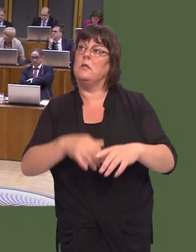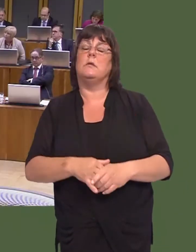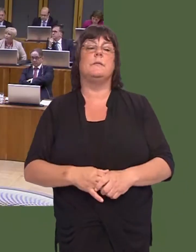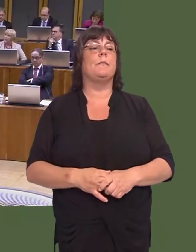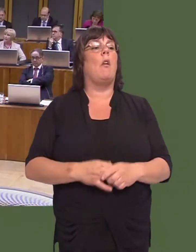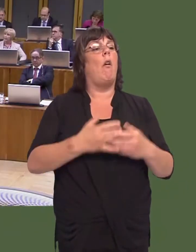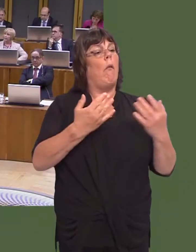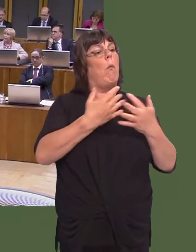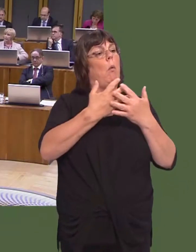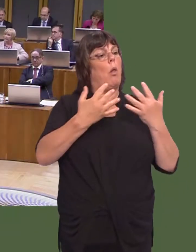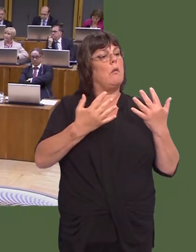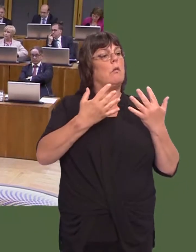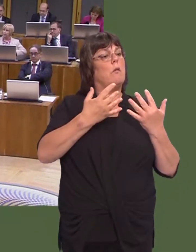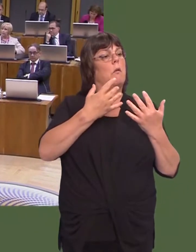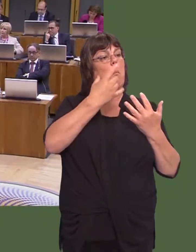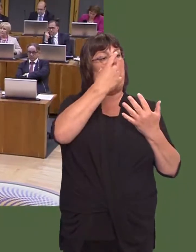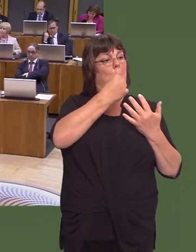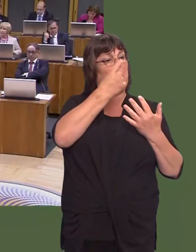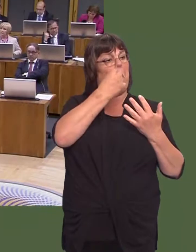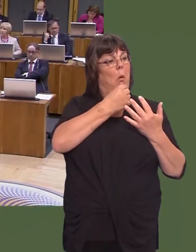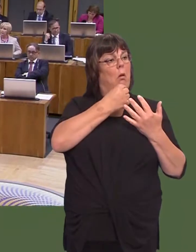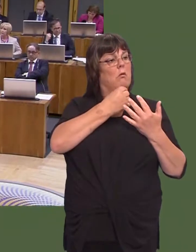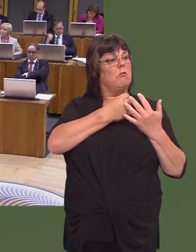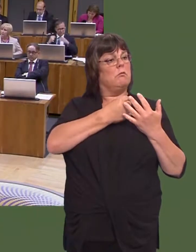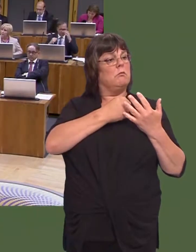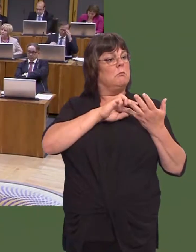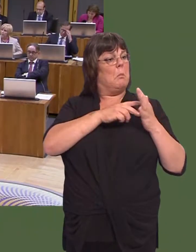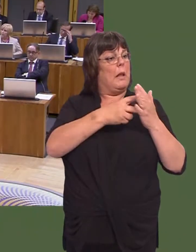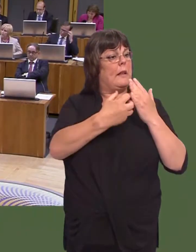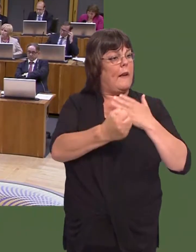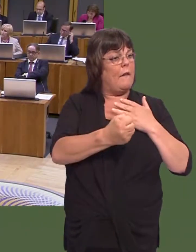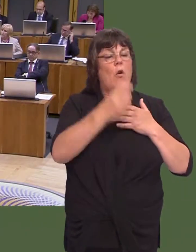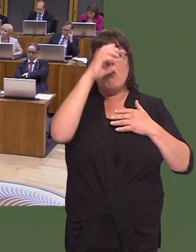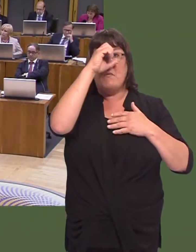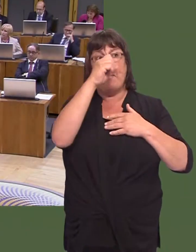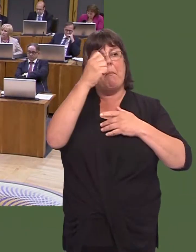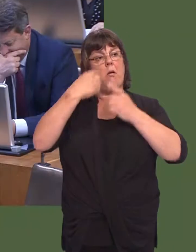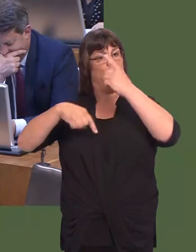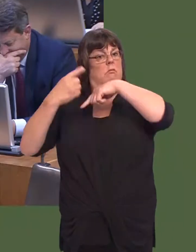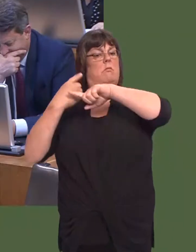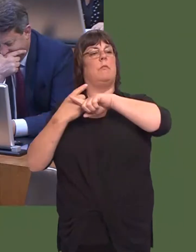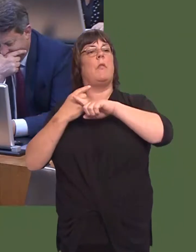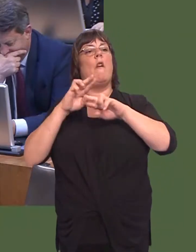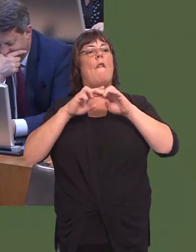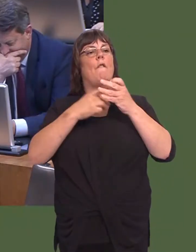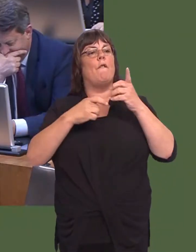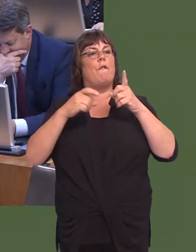There are a number of possibilities that are being explored at the Ford plant. We shouldnít forget that, in September last year, Ford did announce that it would invest